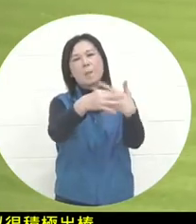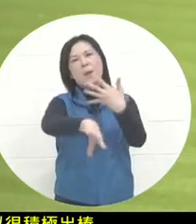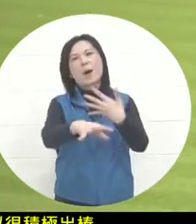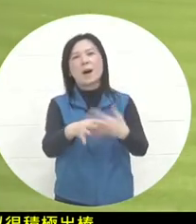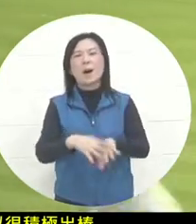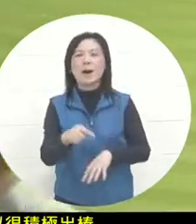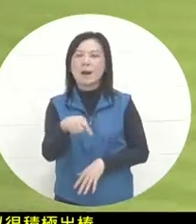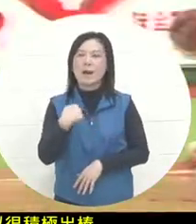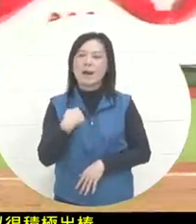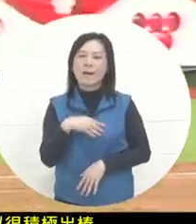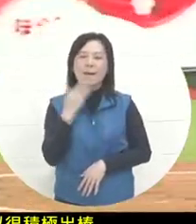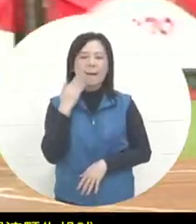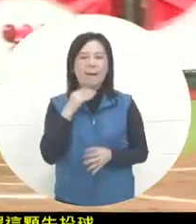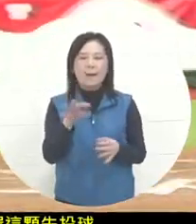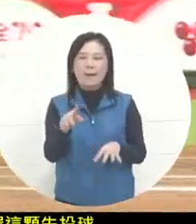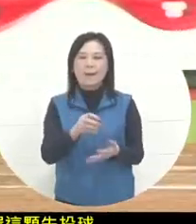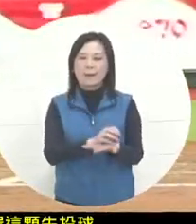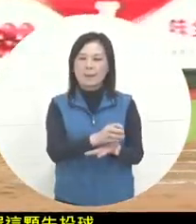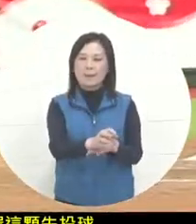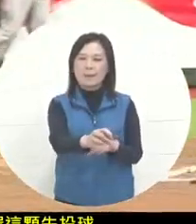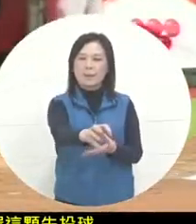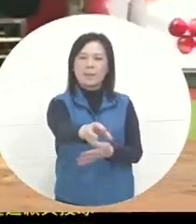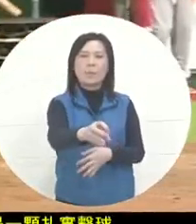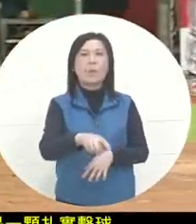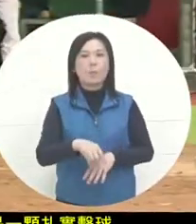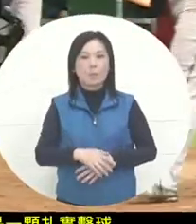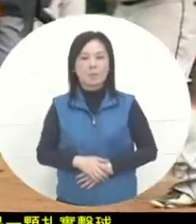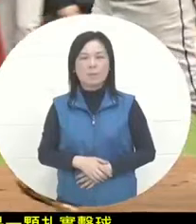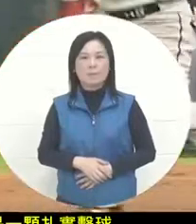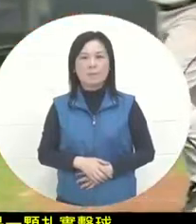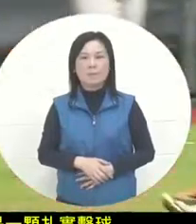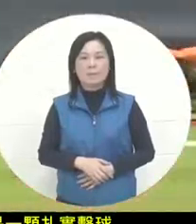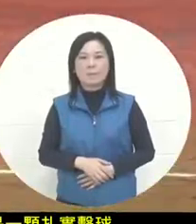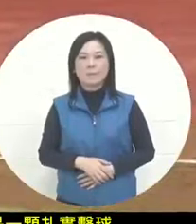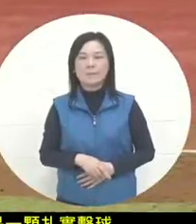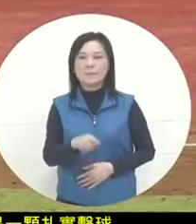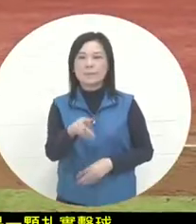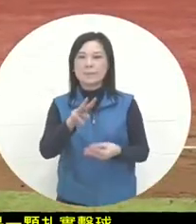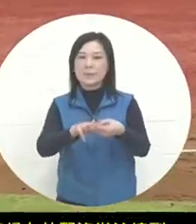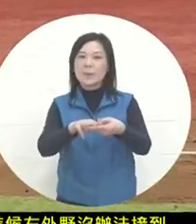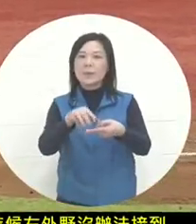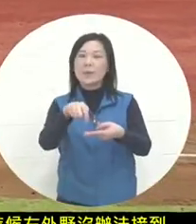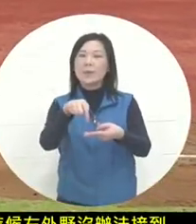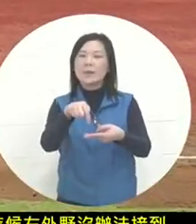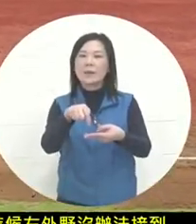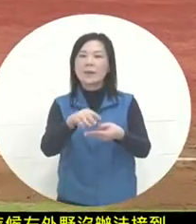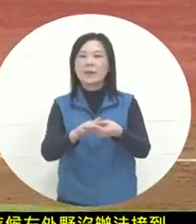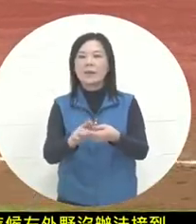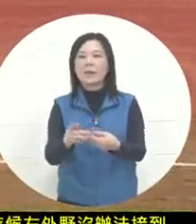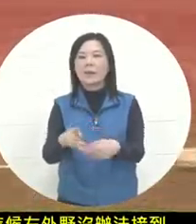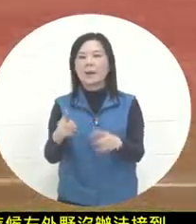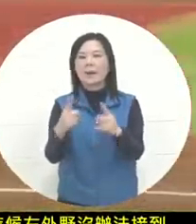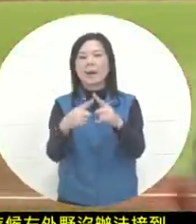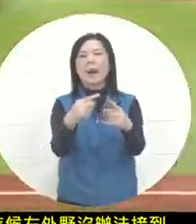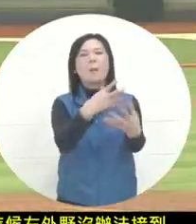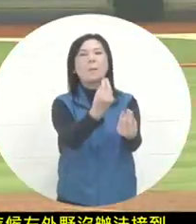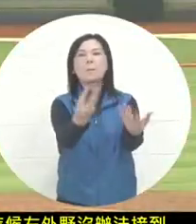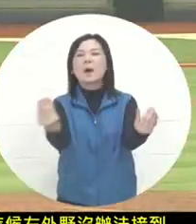the ball rolls all the way behind the All-Asia Strong. Of course, the bases are cleared. At this time